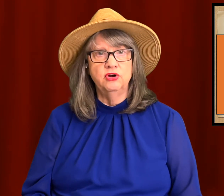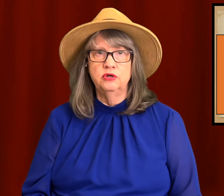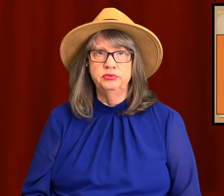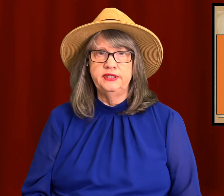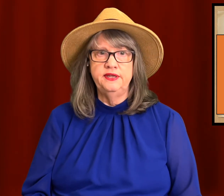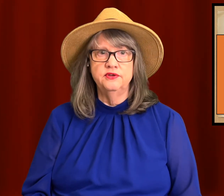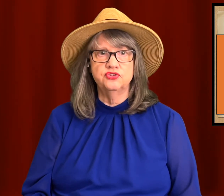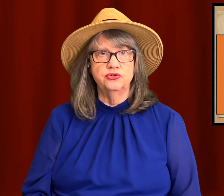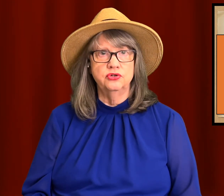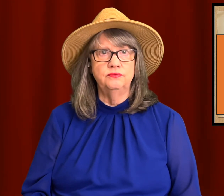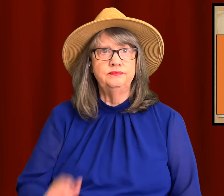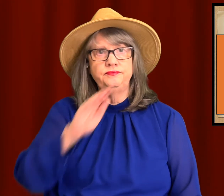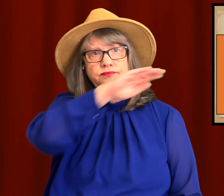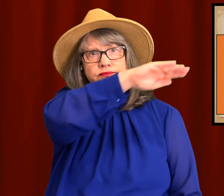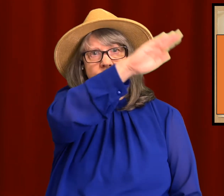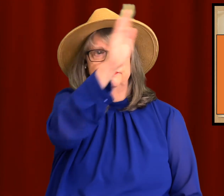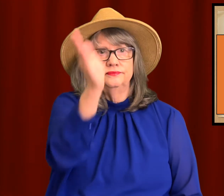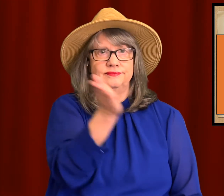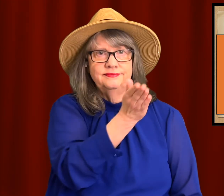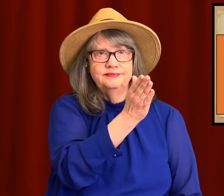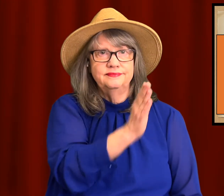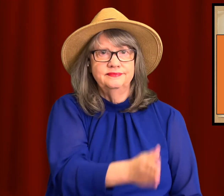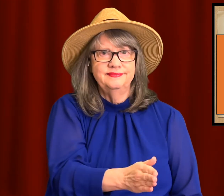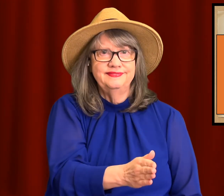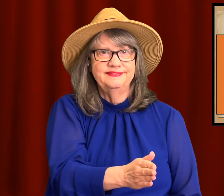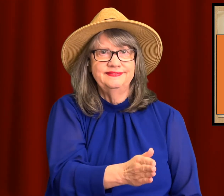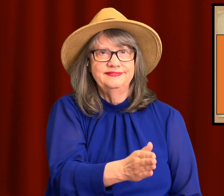completing the circle.